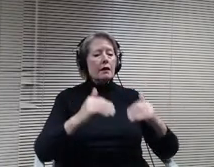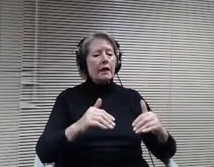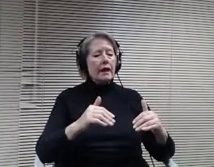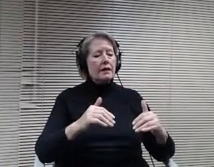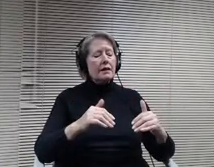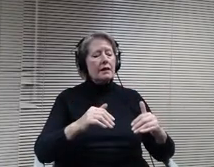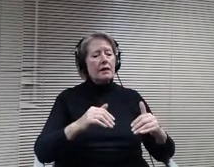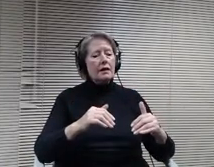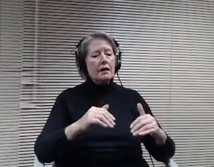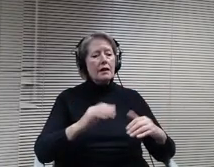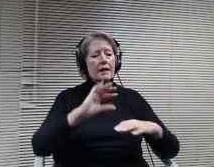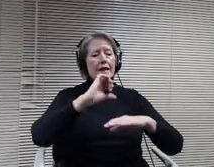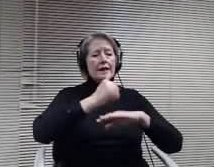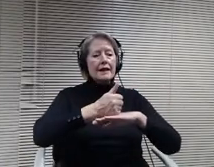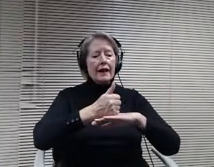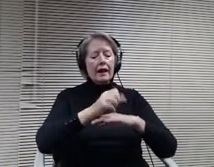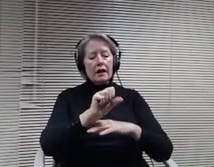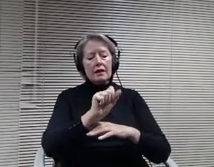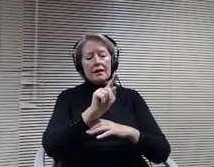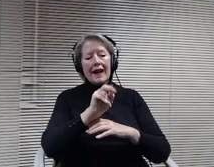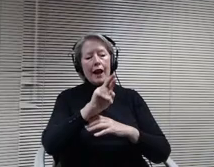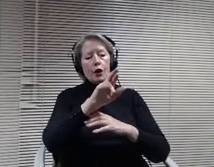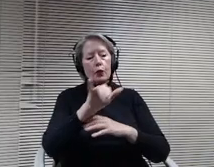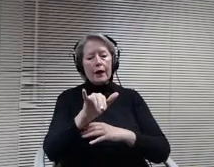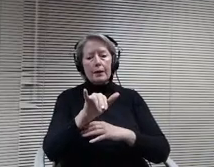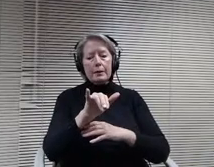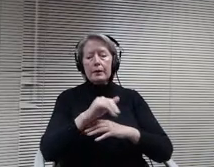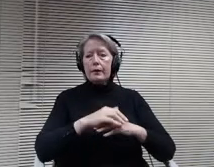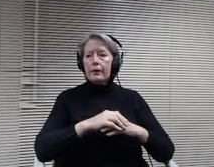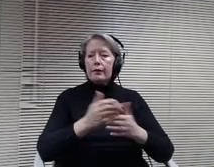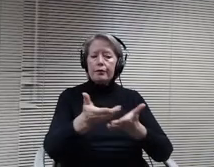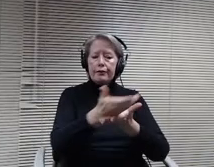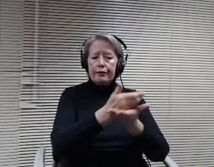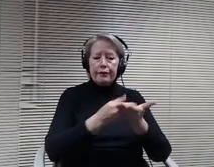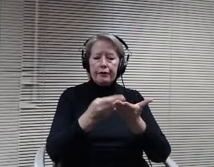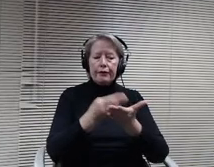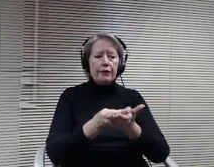Peterson Mr. Chair members of the board. This is for the